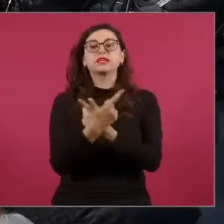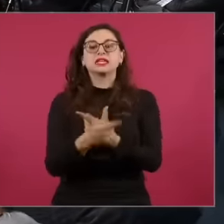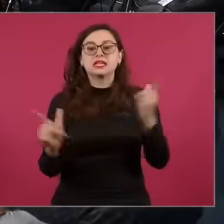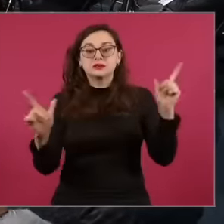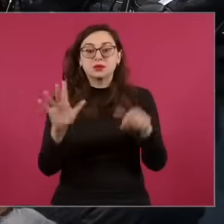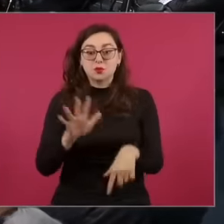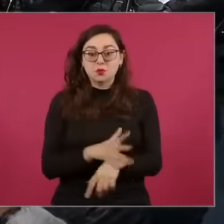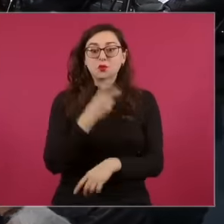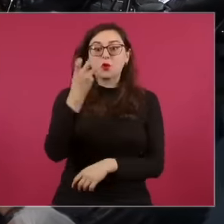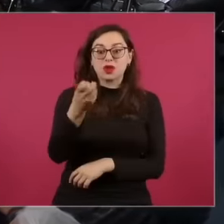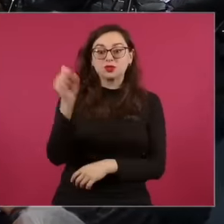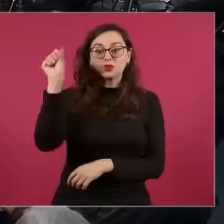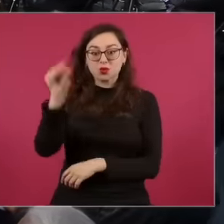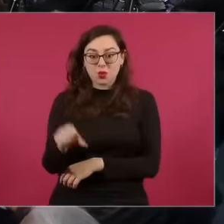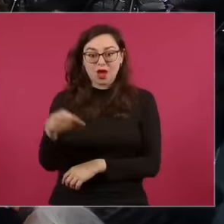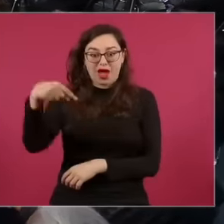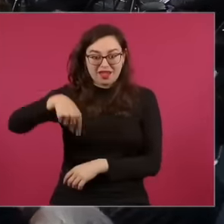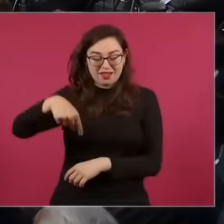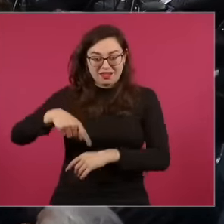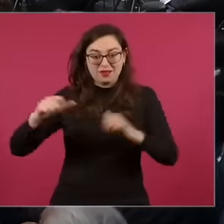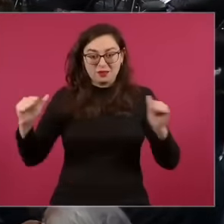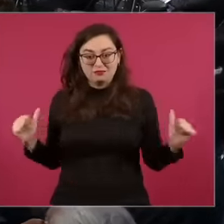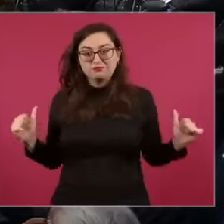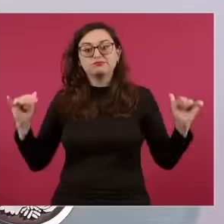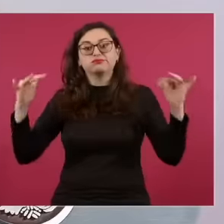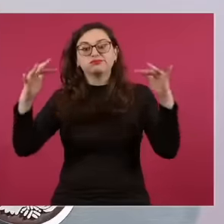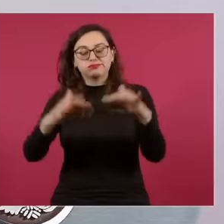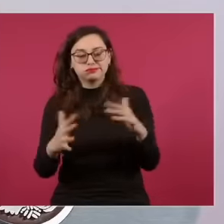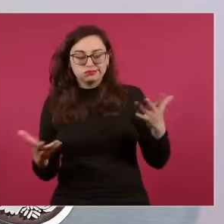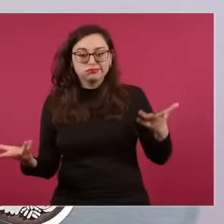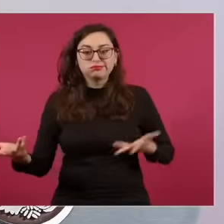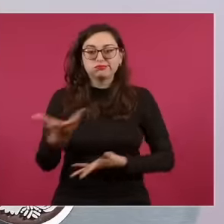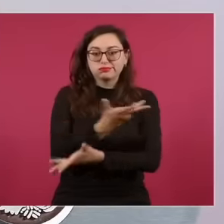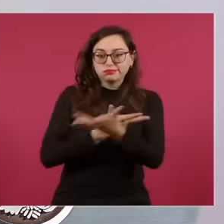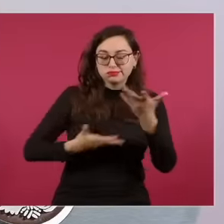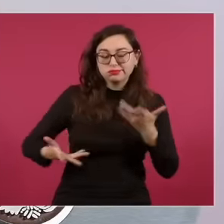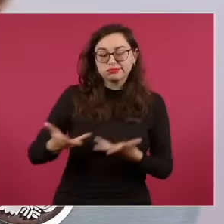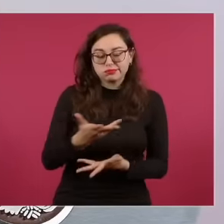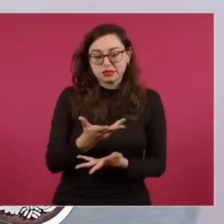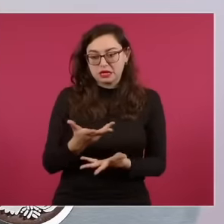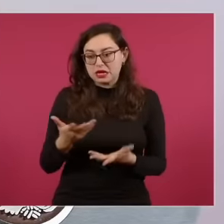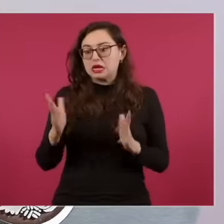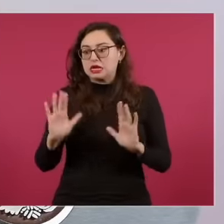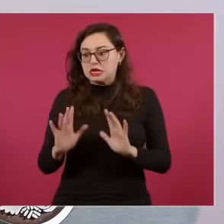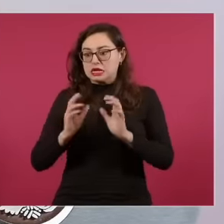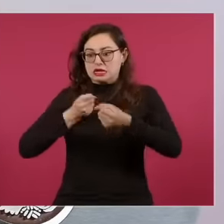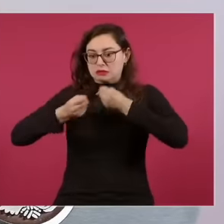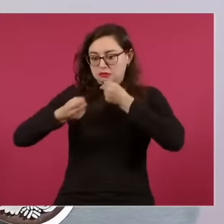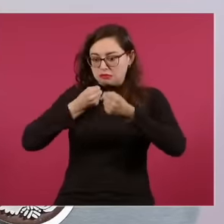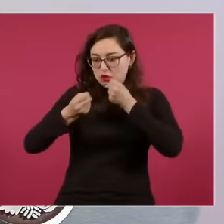to see the strengths and weaknesses of this